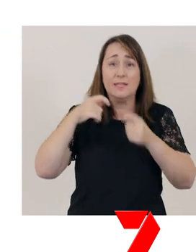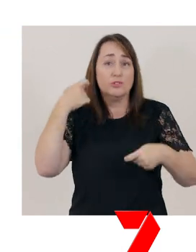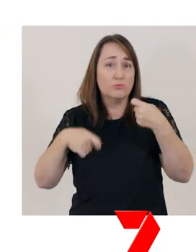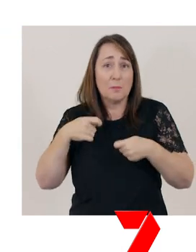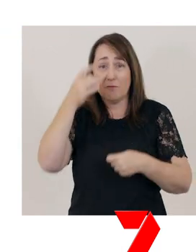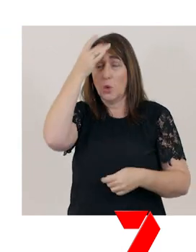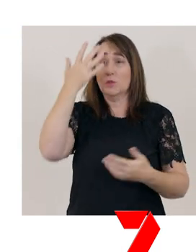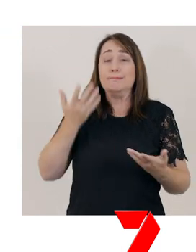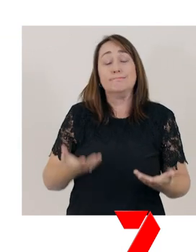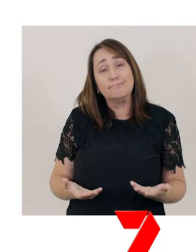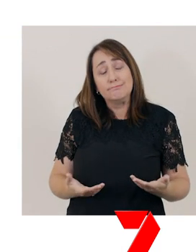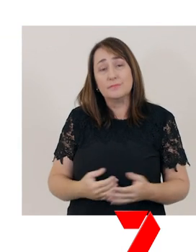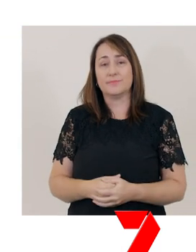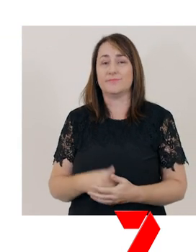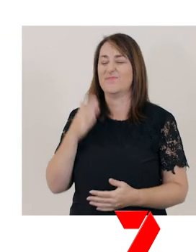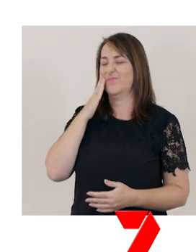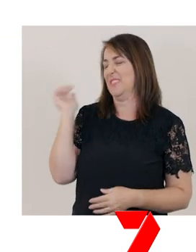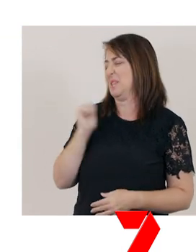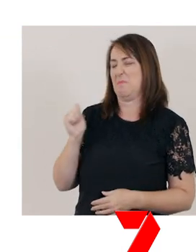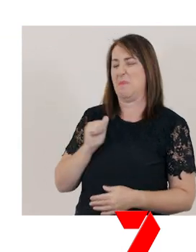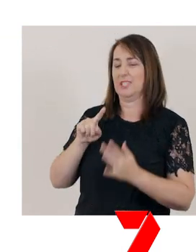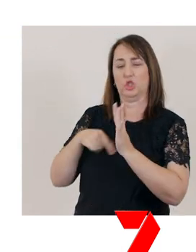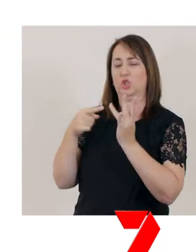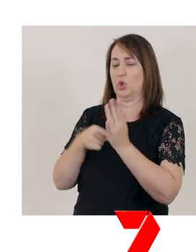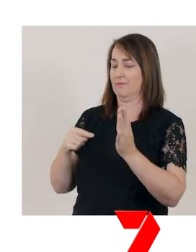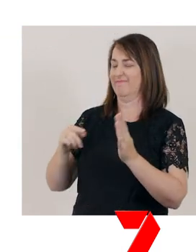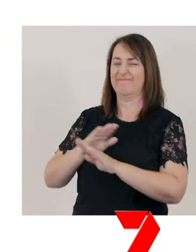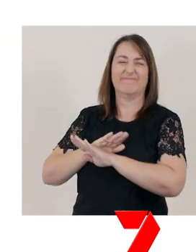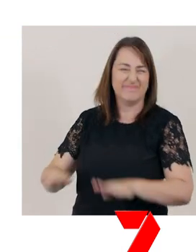“It doesn’t matter a jot," said Jan to Jim.